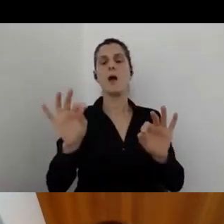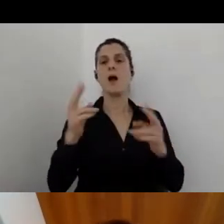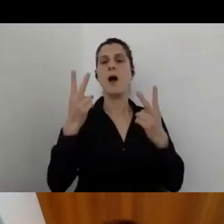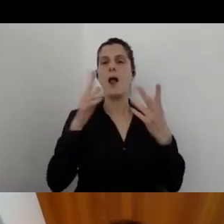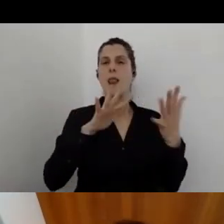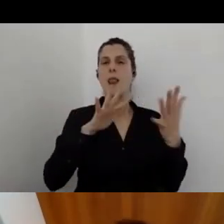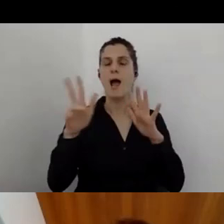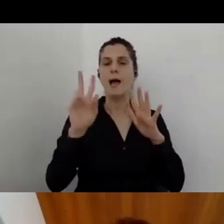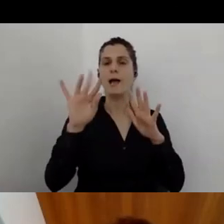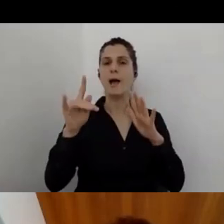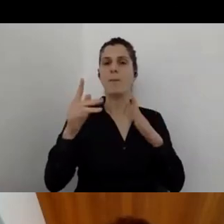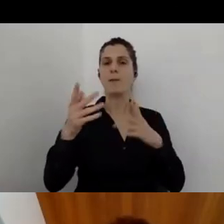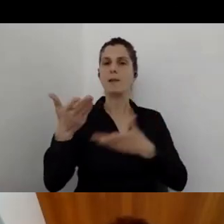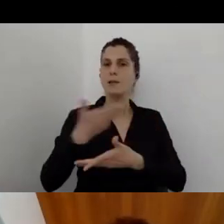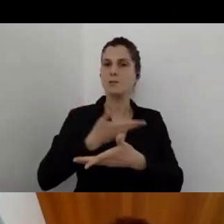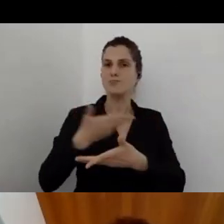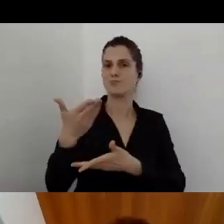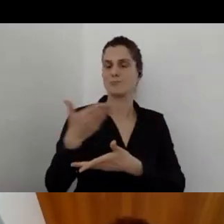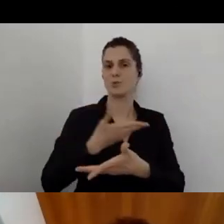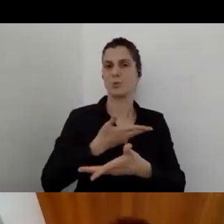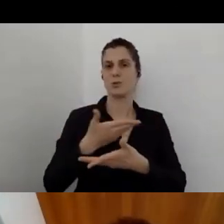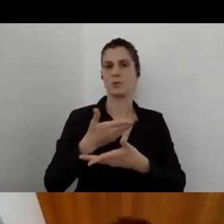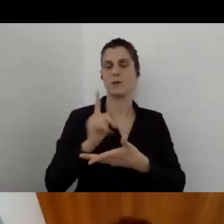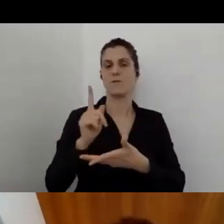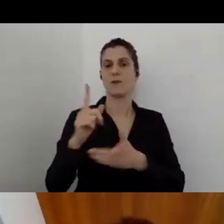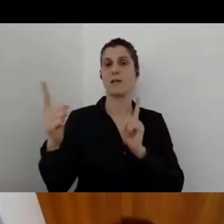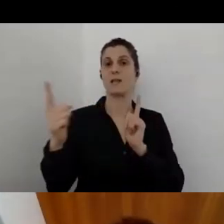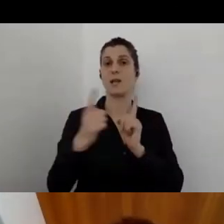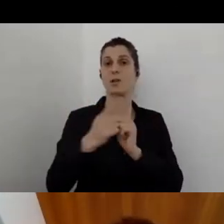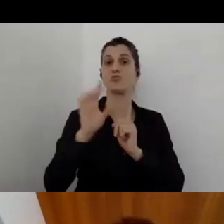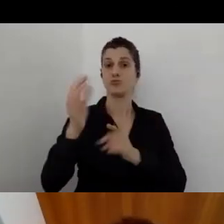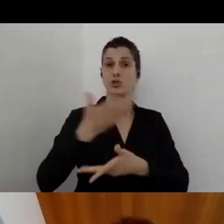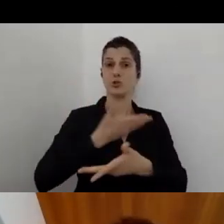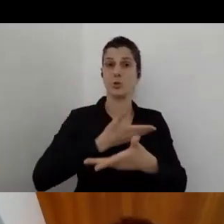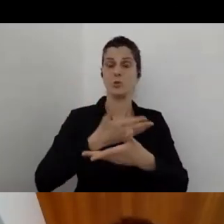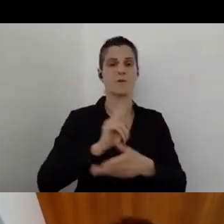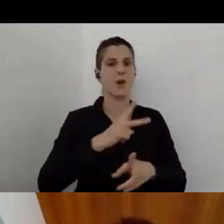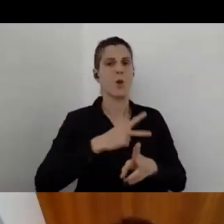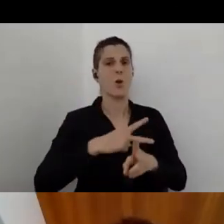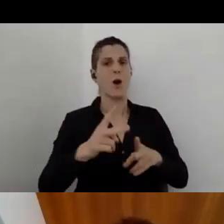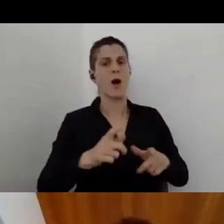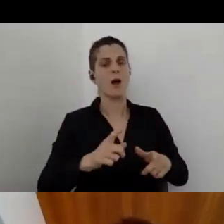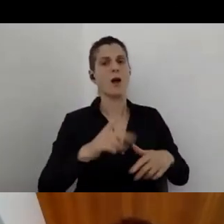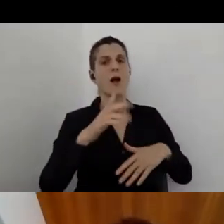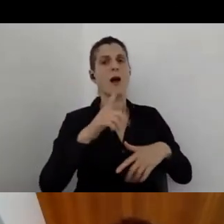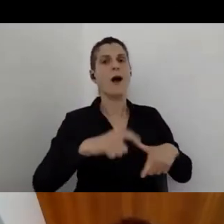the accessibility of services and not only the built environment or the digital accessibility.